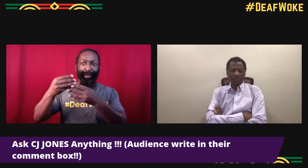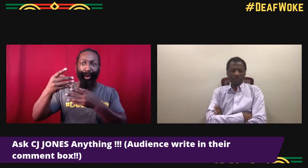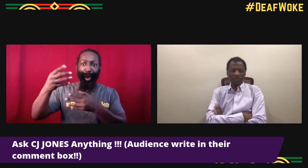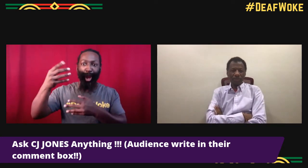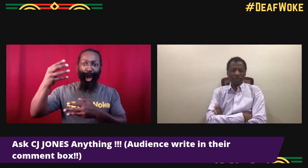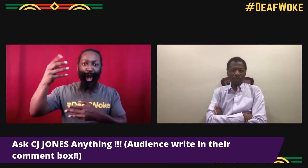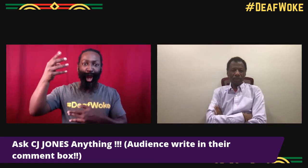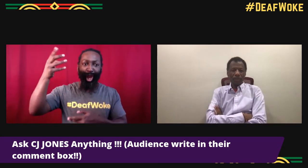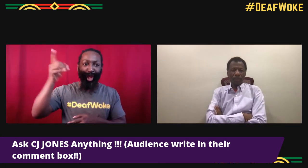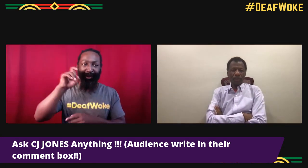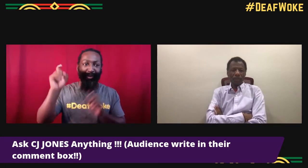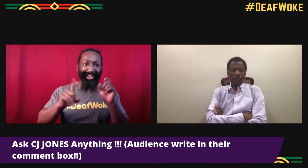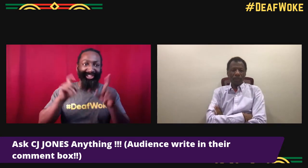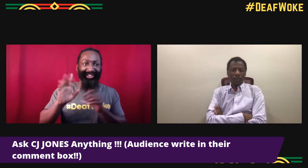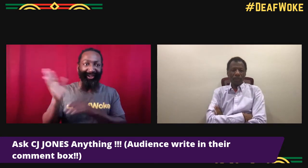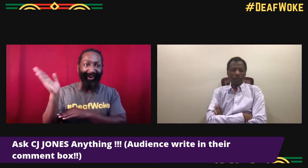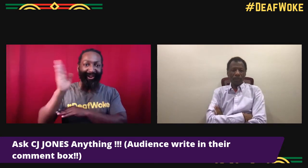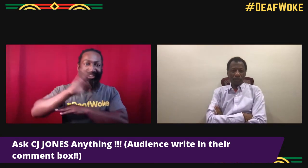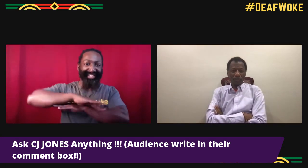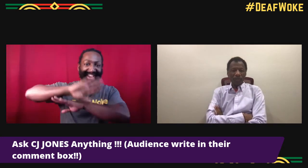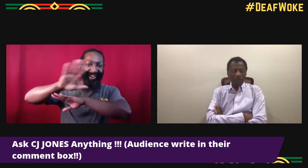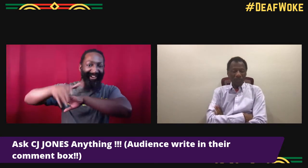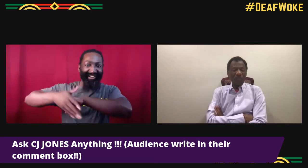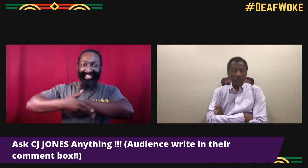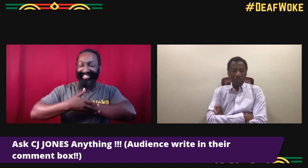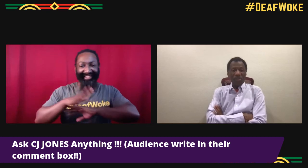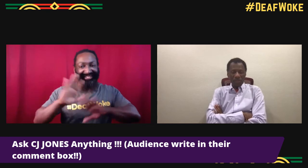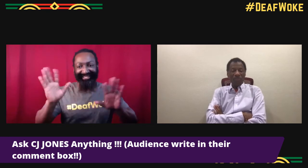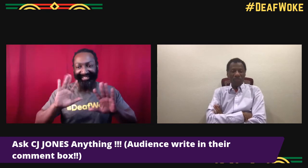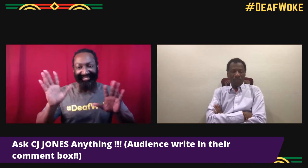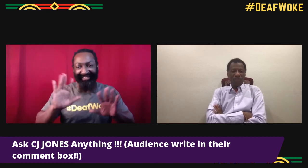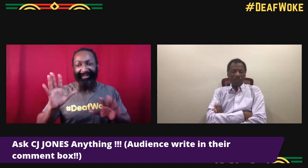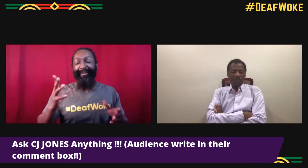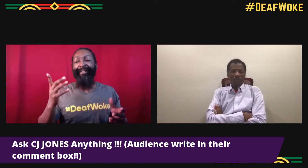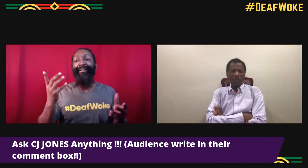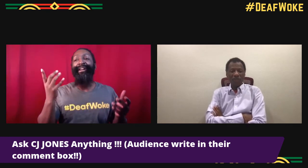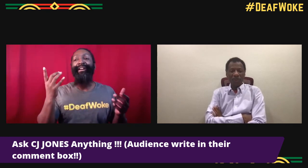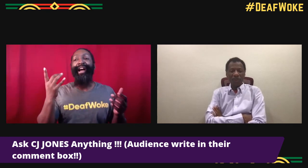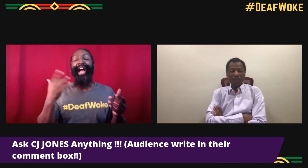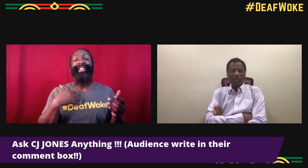So again, I don't wanna take up all of your time. We could ask questions all night,